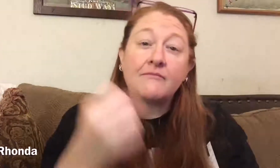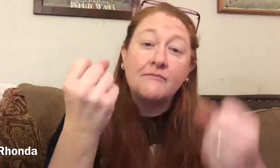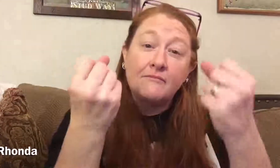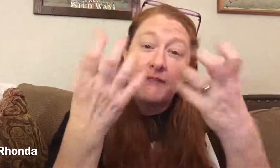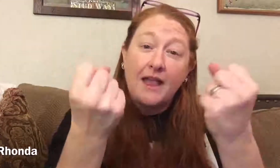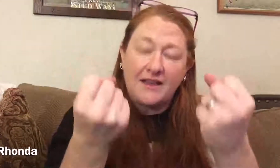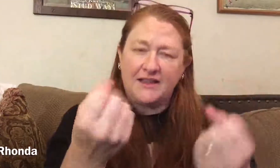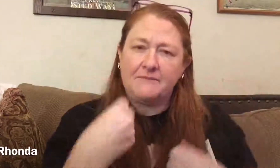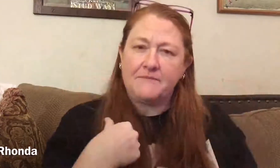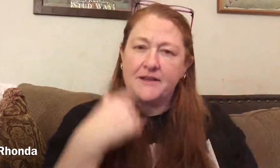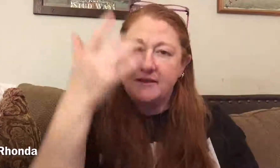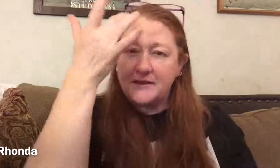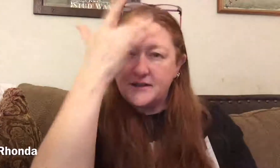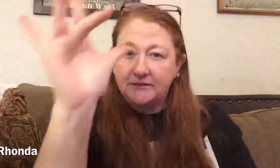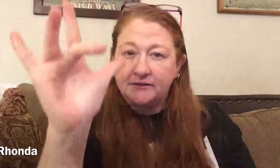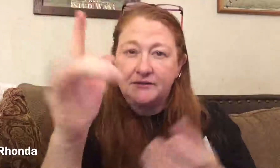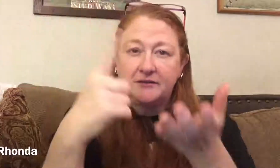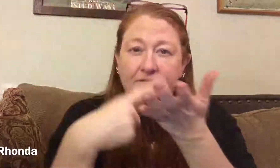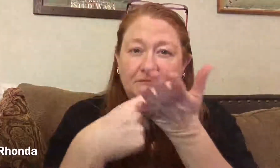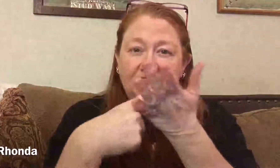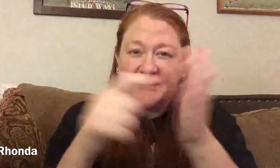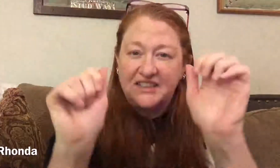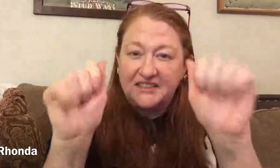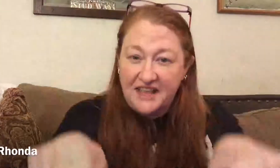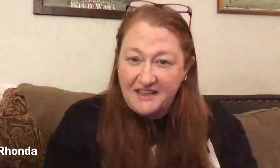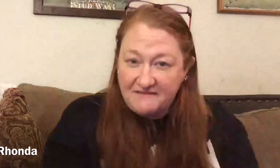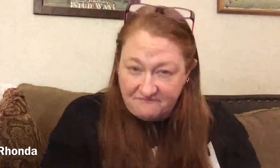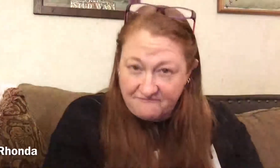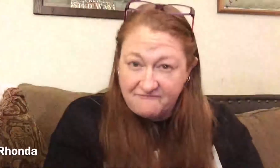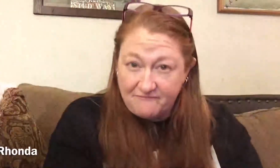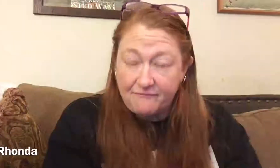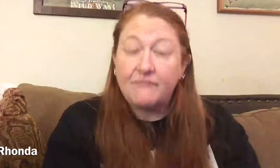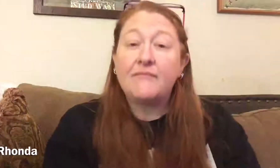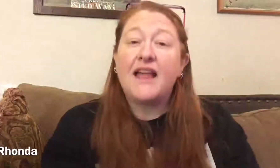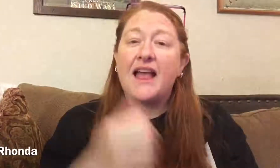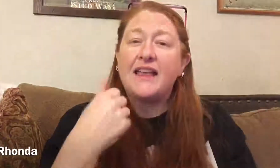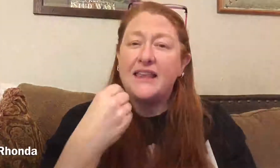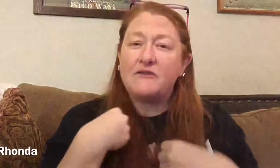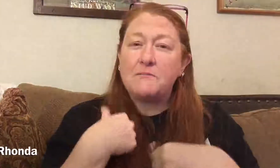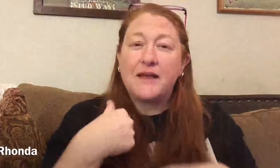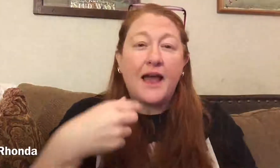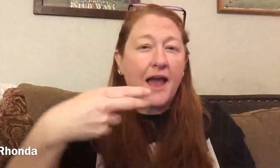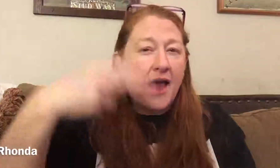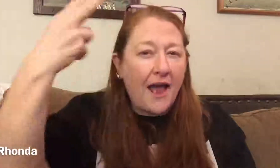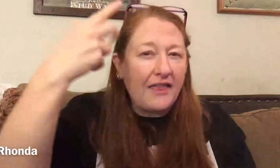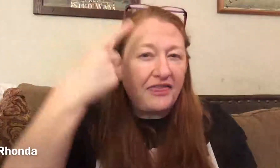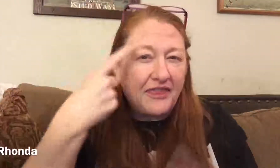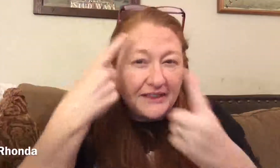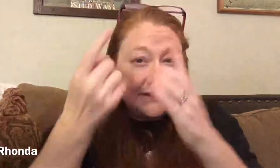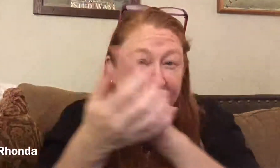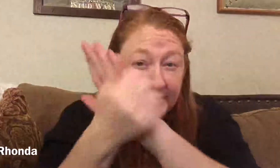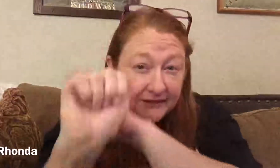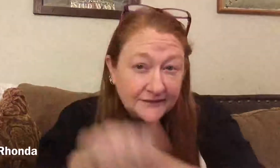Signing gives me the ability to hold intelligent conversations... gives me the ability to have high thinking skills...